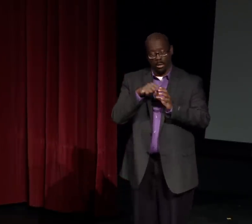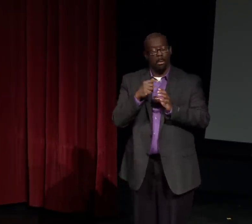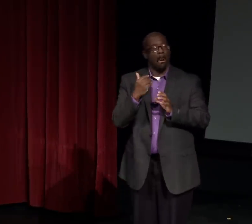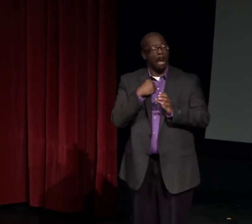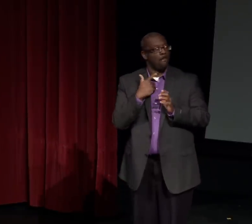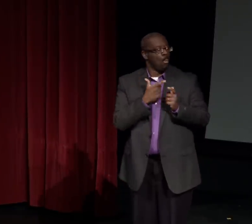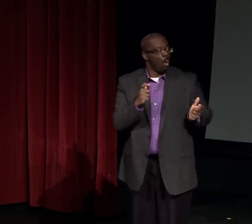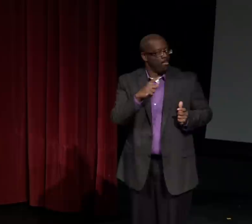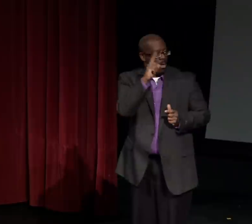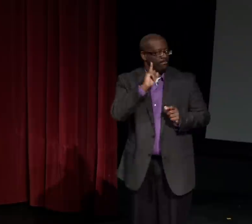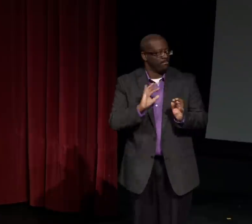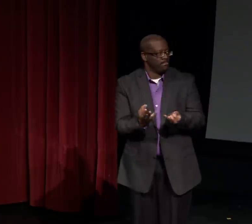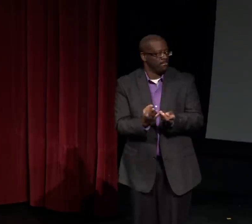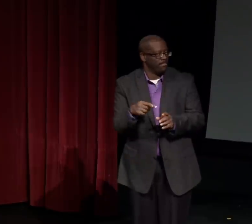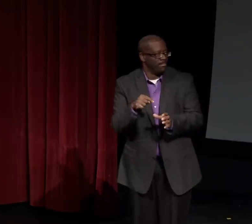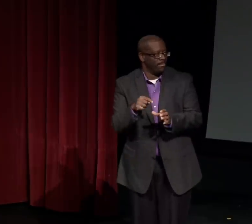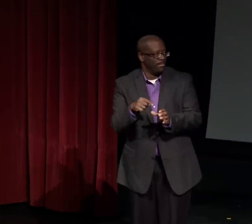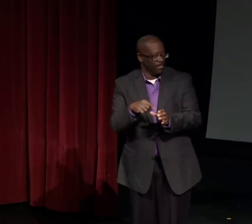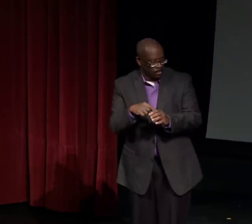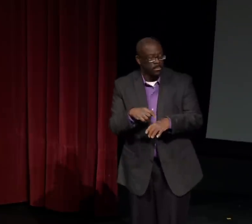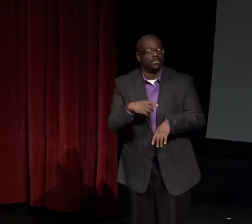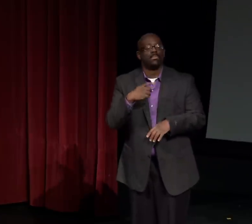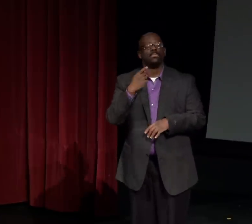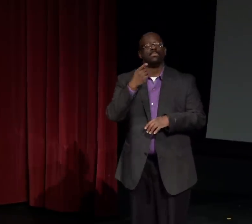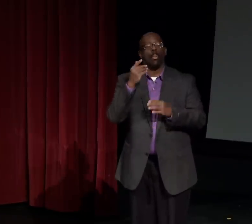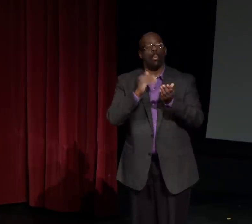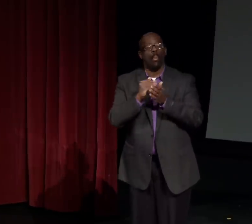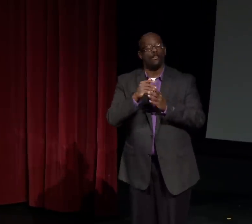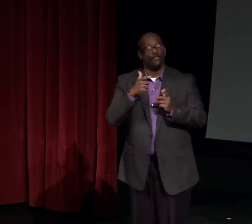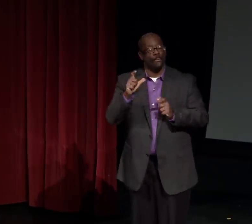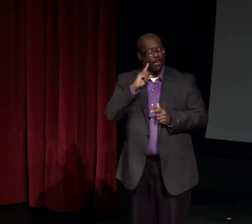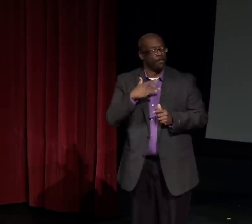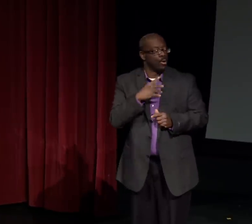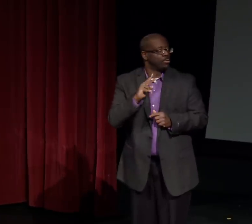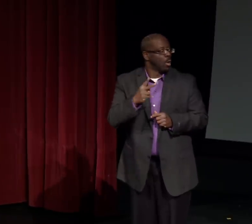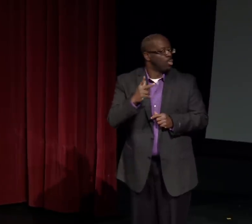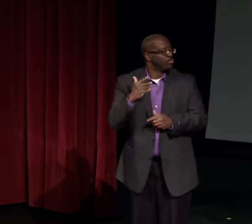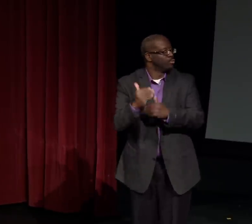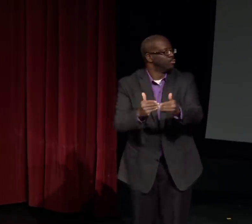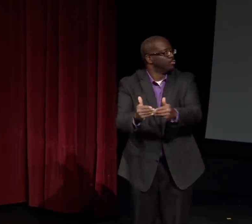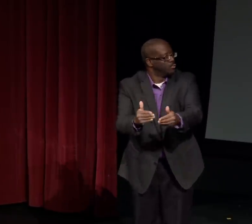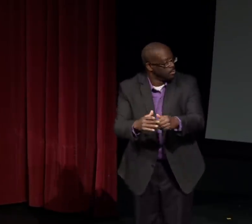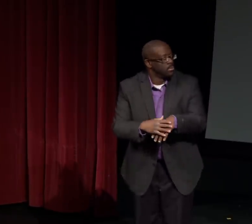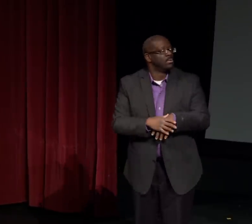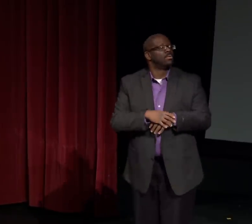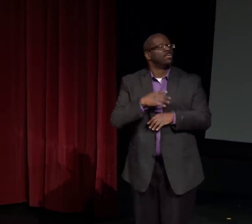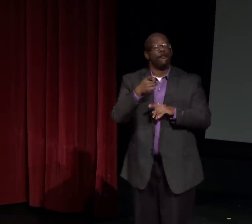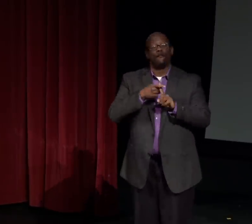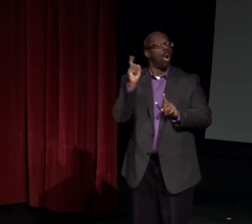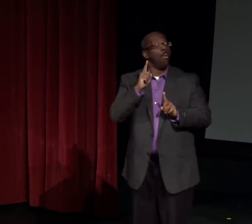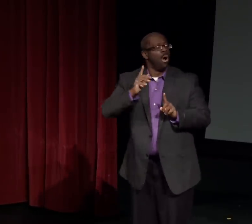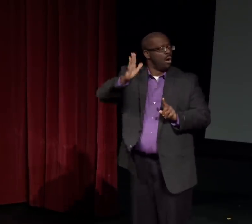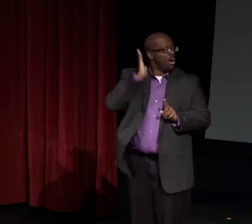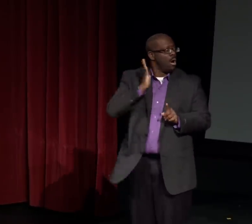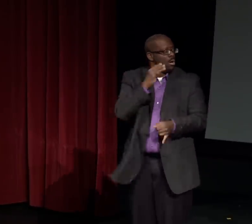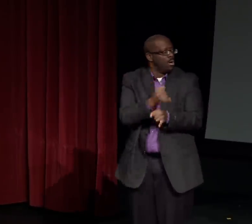Remember, I grew up in Dallas and I had a black deaf family, third generation.